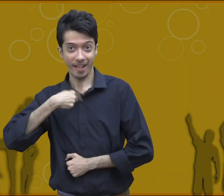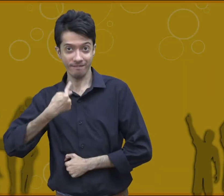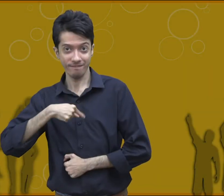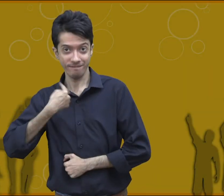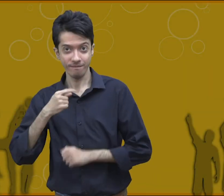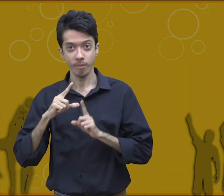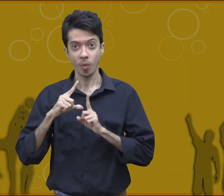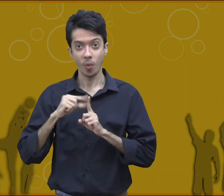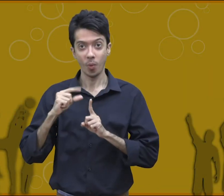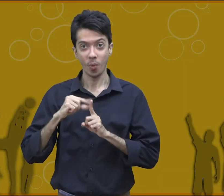self-reliability